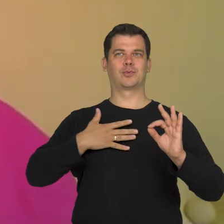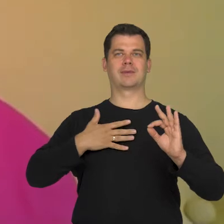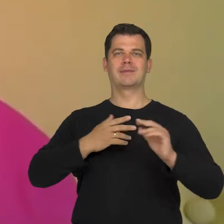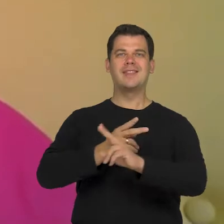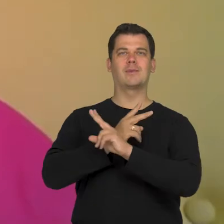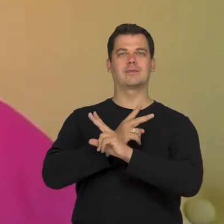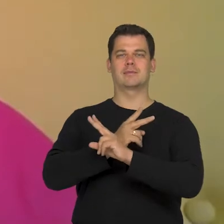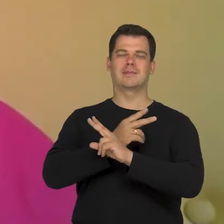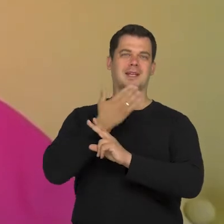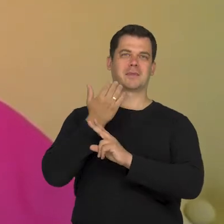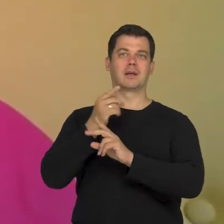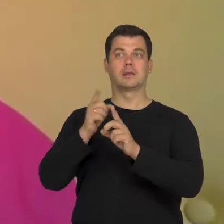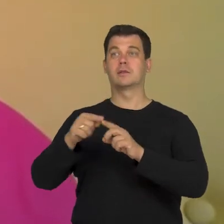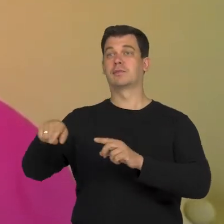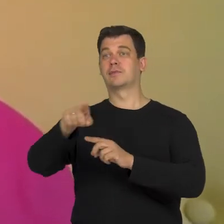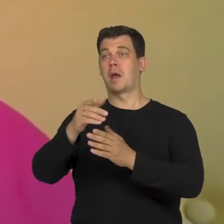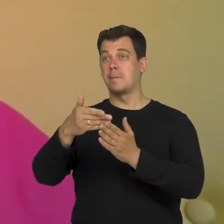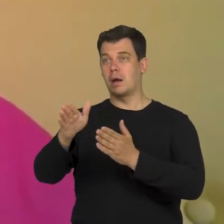I also treat it personally, in a way,